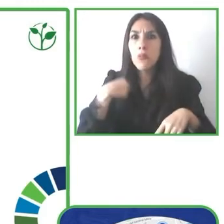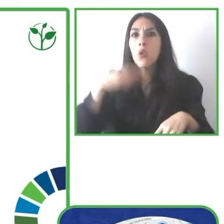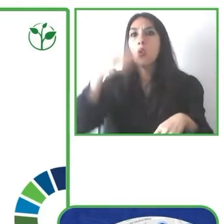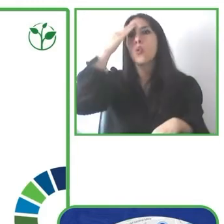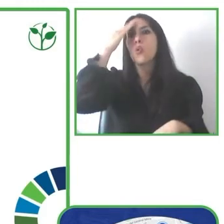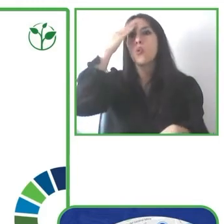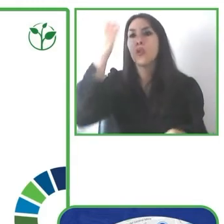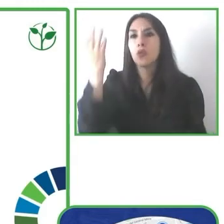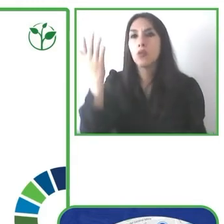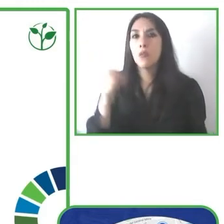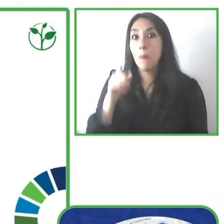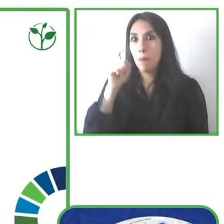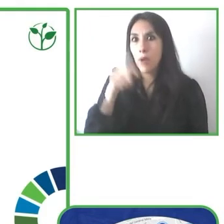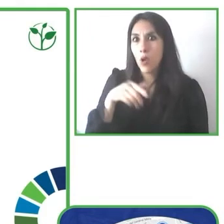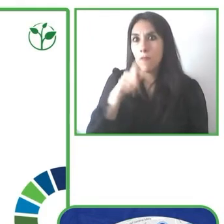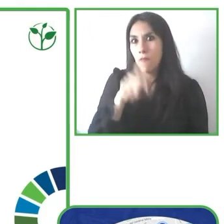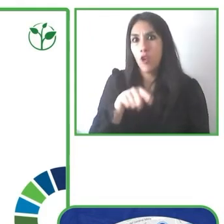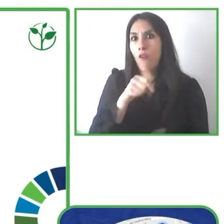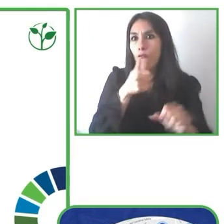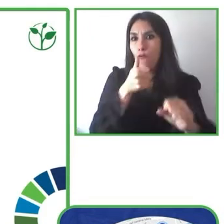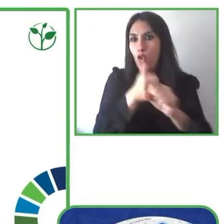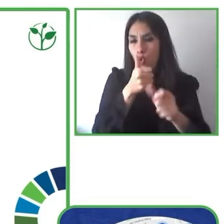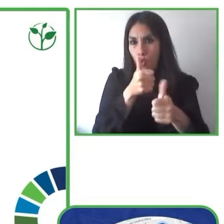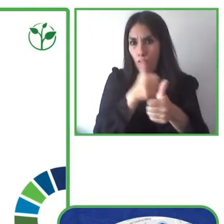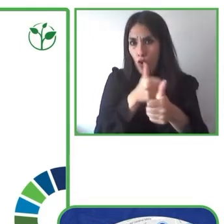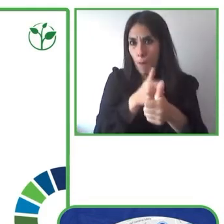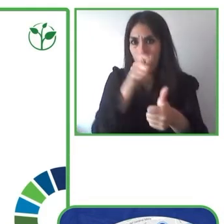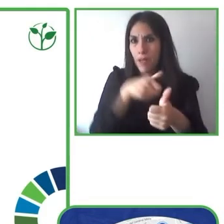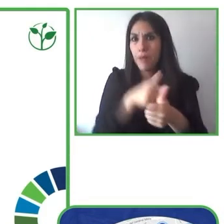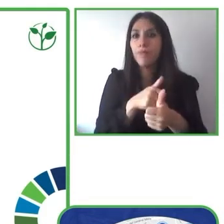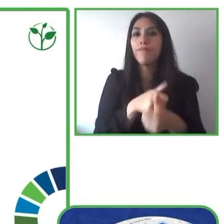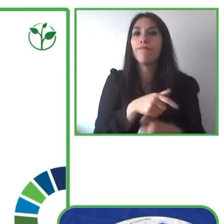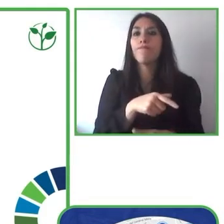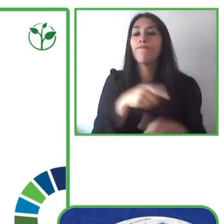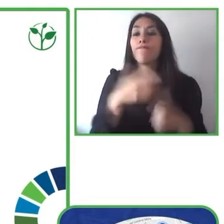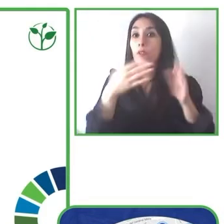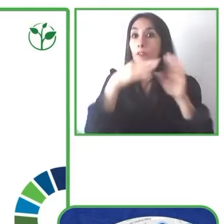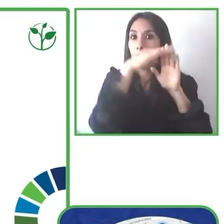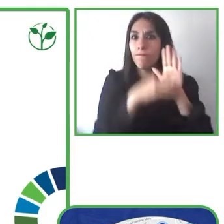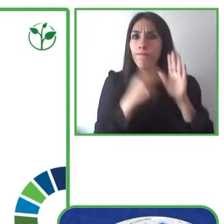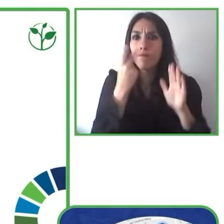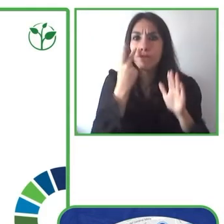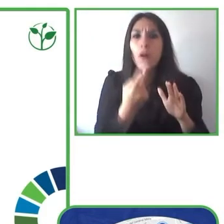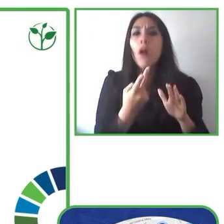different statistics and now we are seeing that we are reaching more than 5,000 users now.